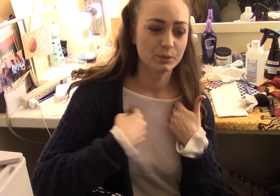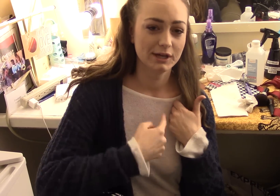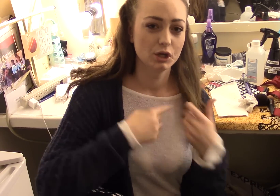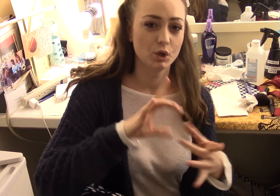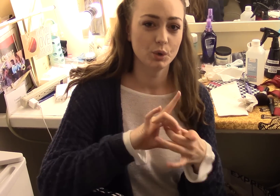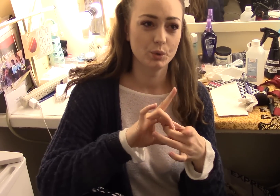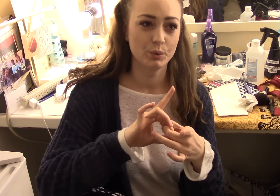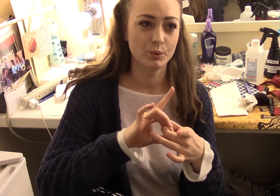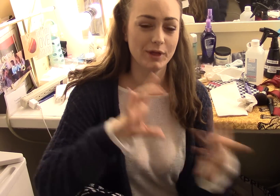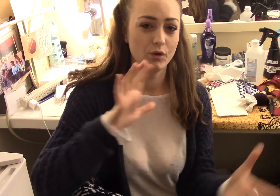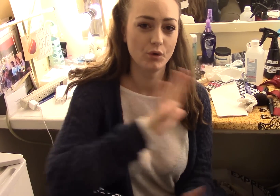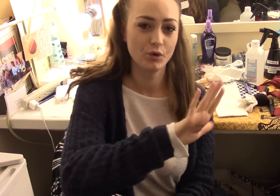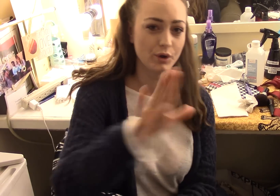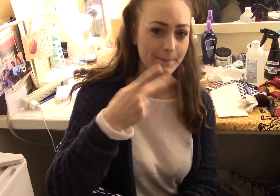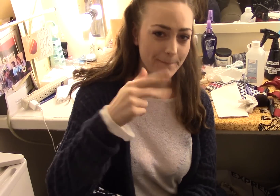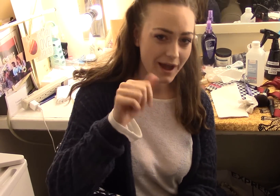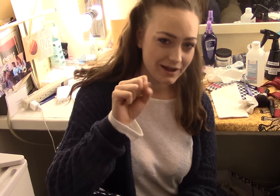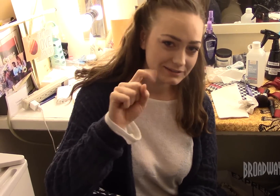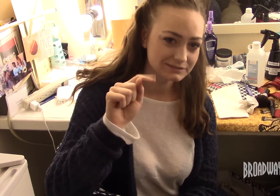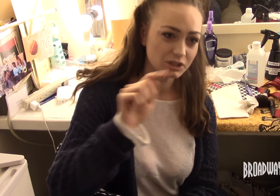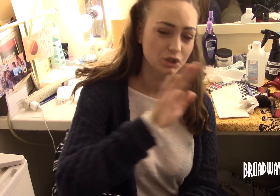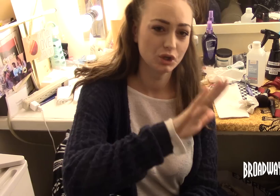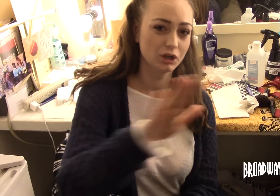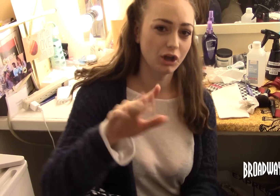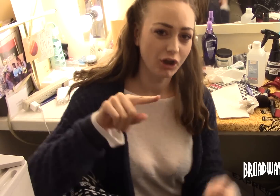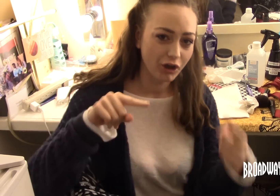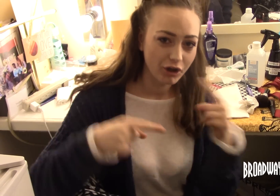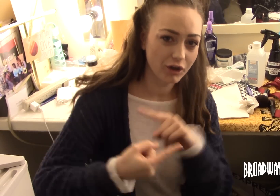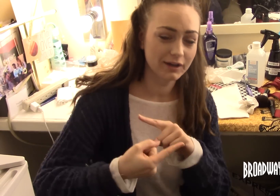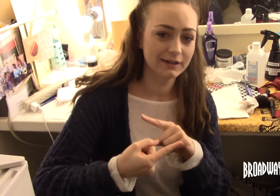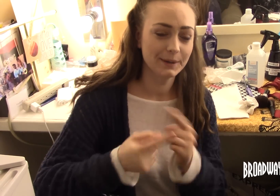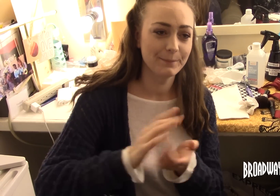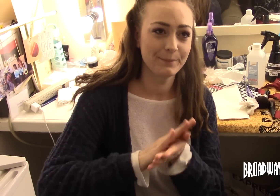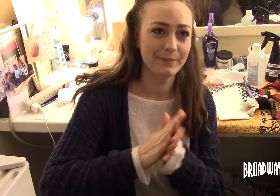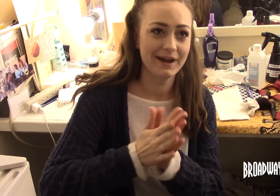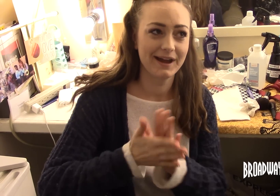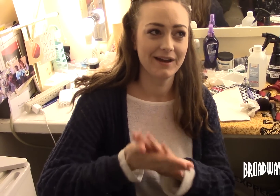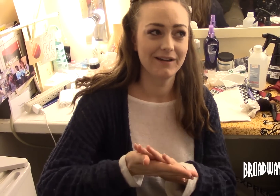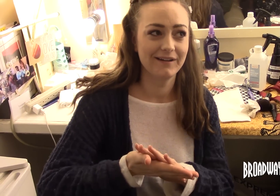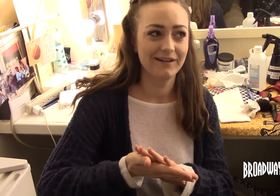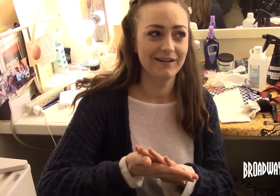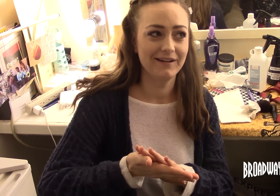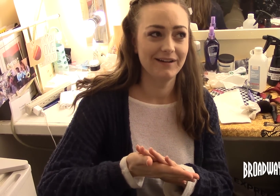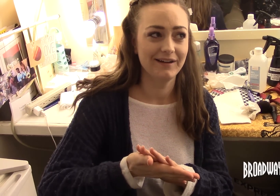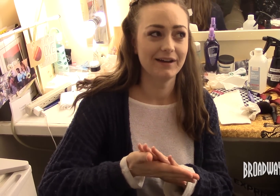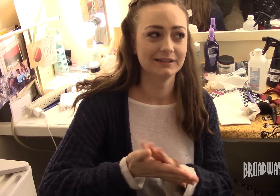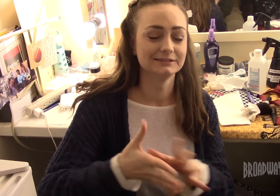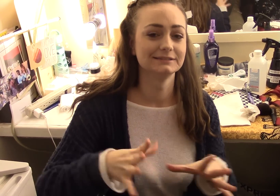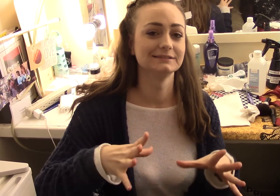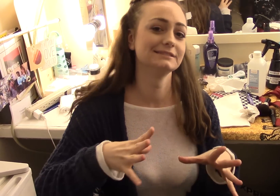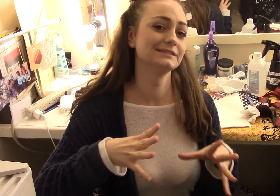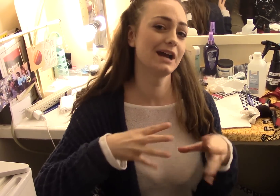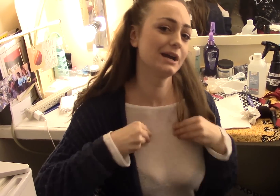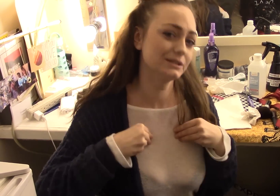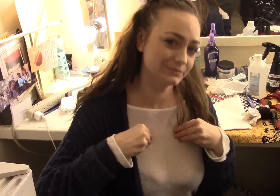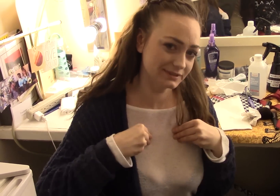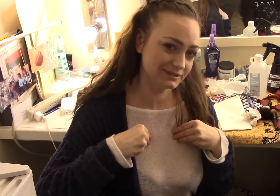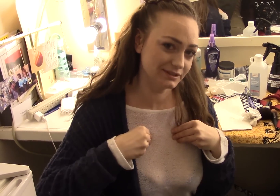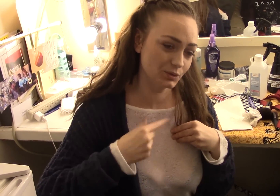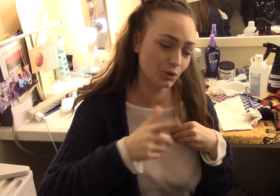affect so many people's lives People let go of their past and their pain and learn to accept